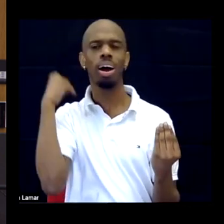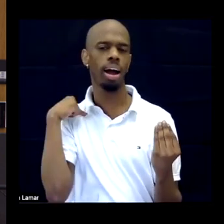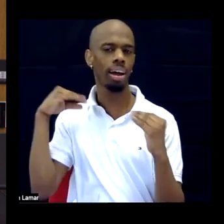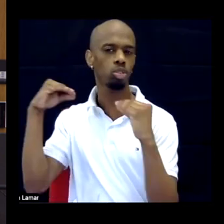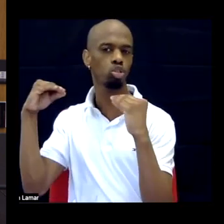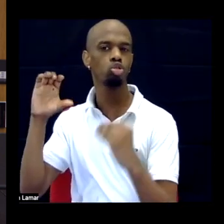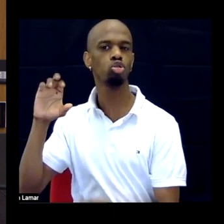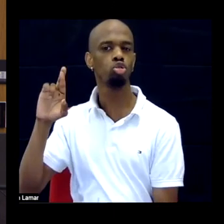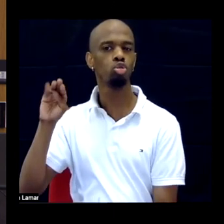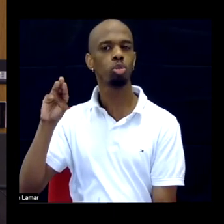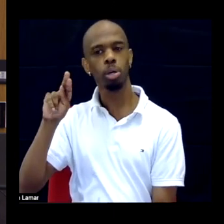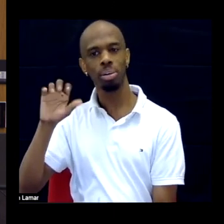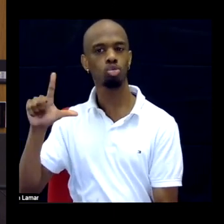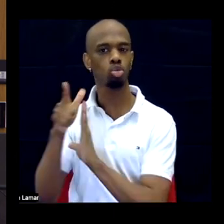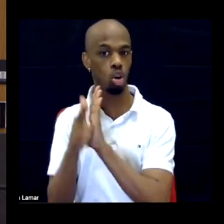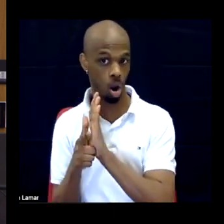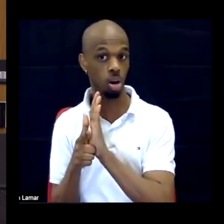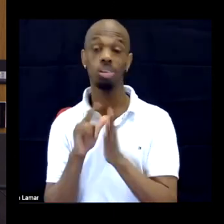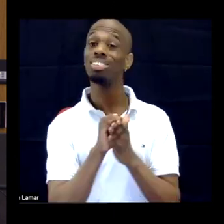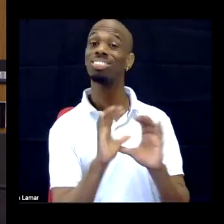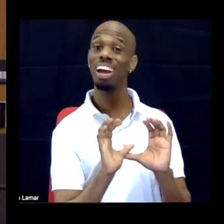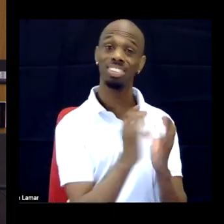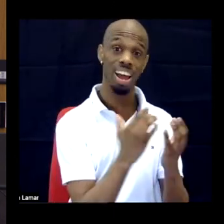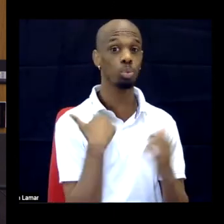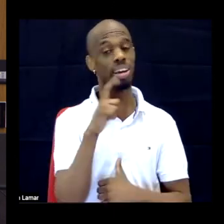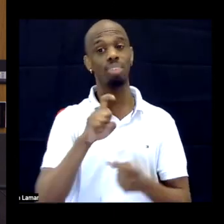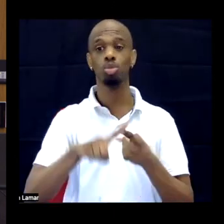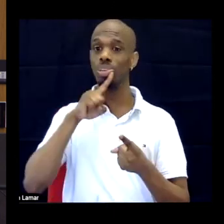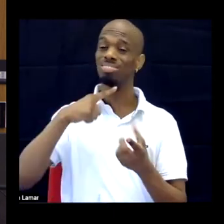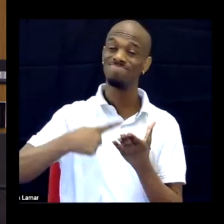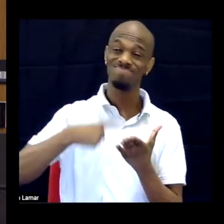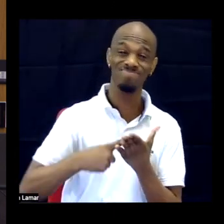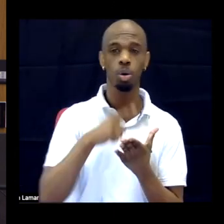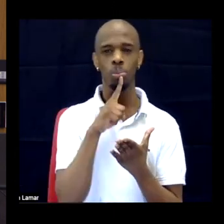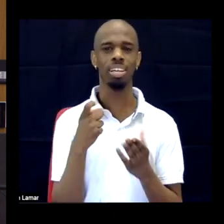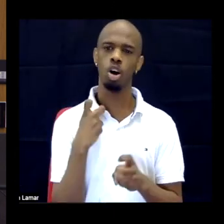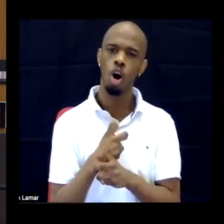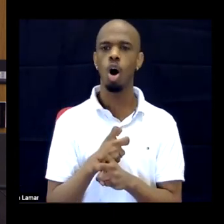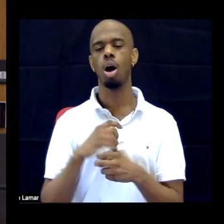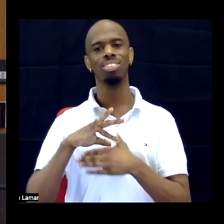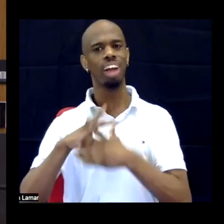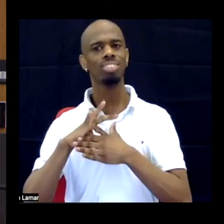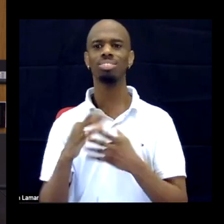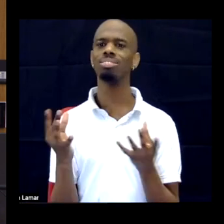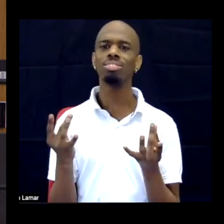class. And I thought, okay, what can I do differently?